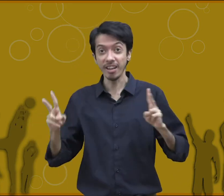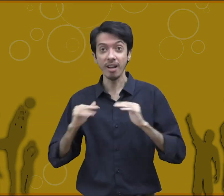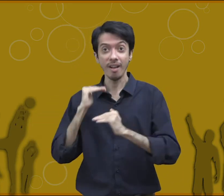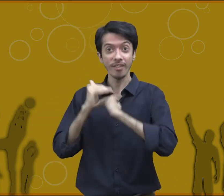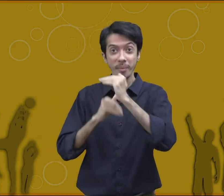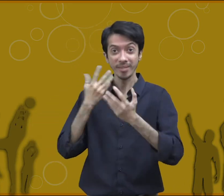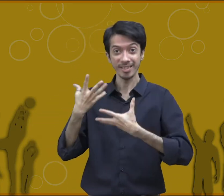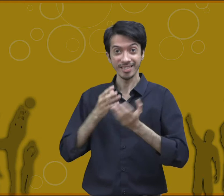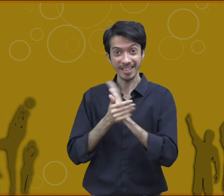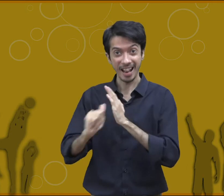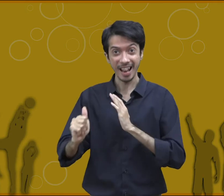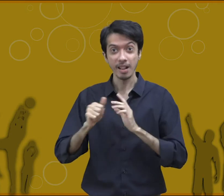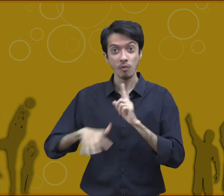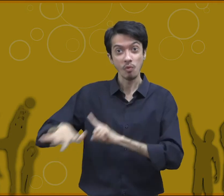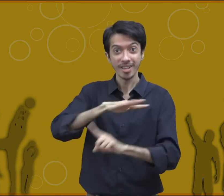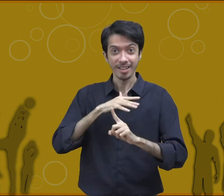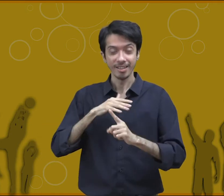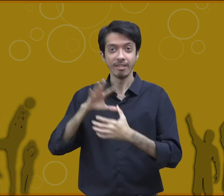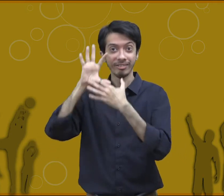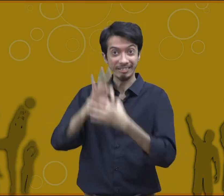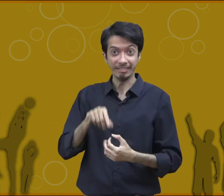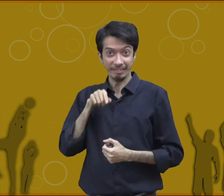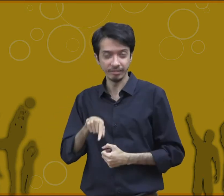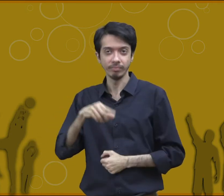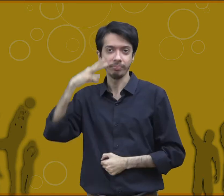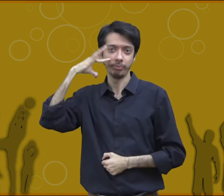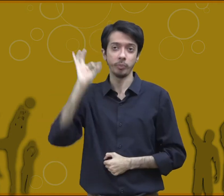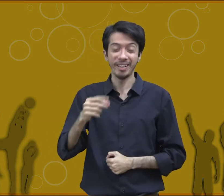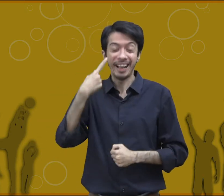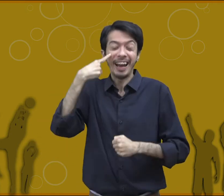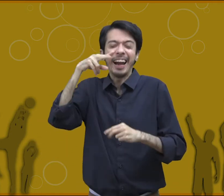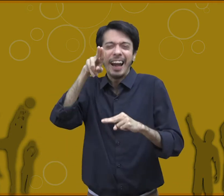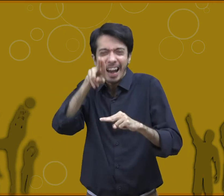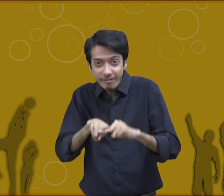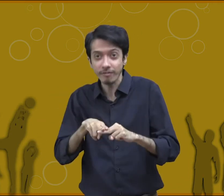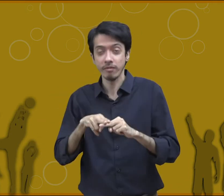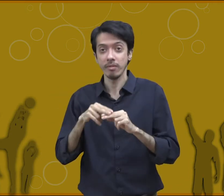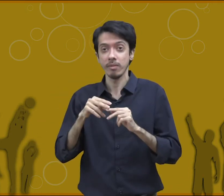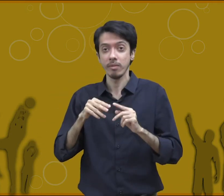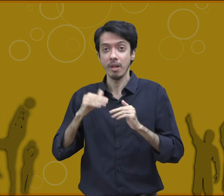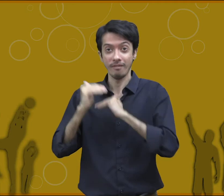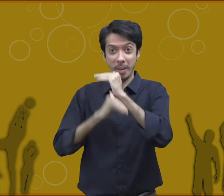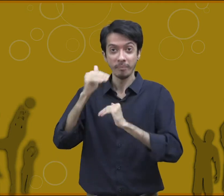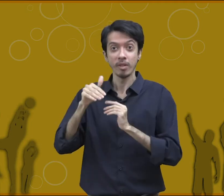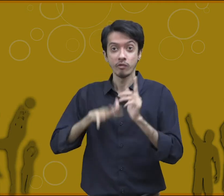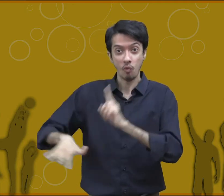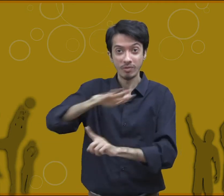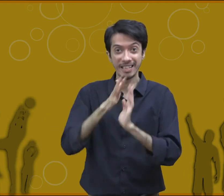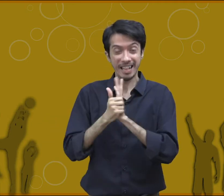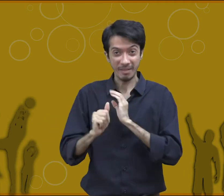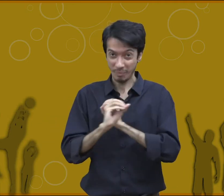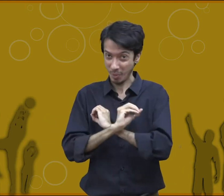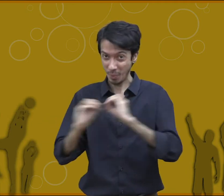are very important for social development. If a person does not have social skills and